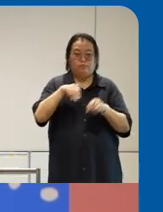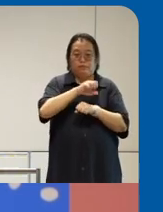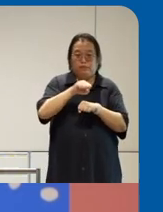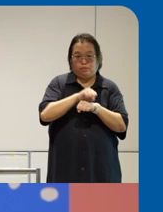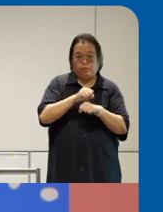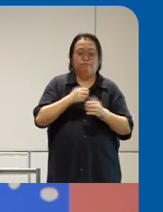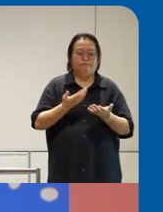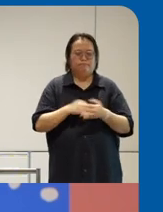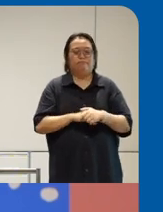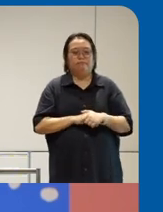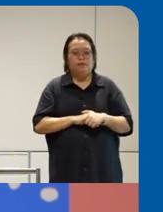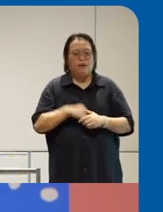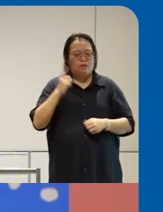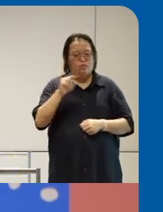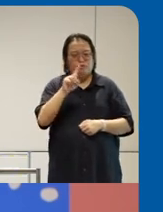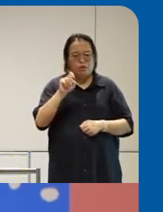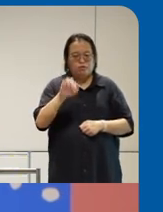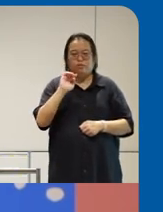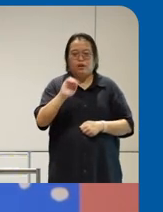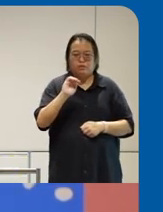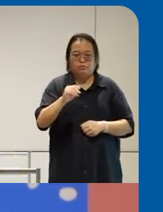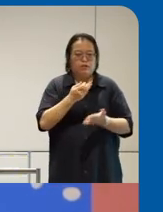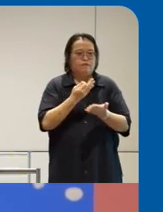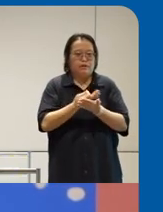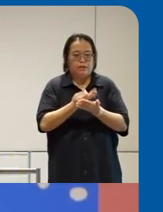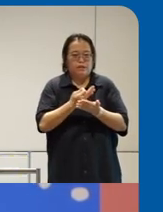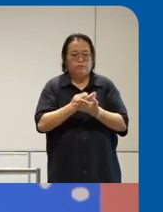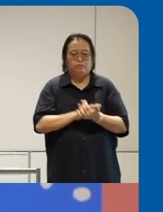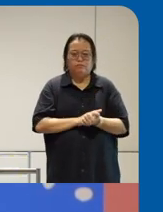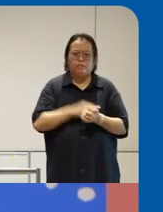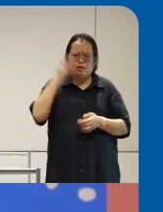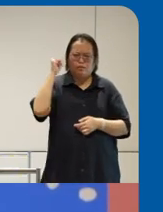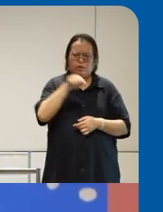question especially when we asking about funding it's so why are you focusing on such a small like